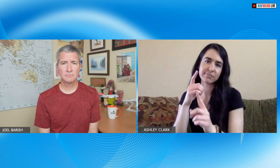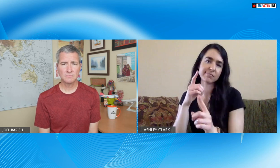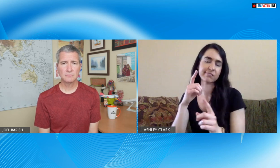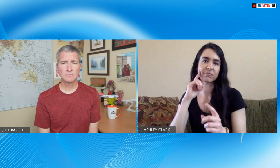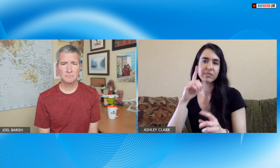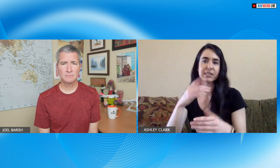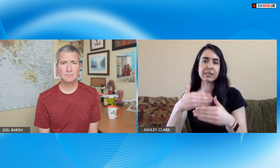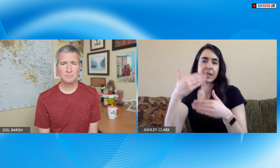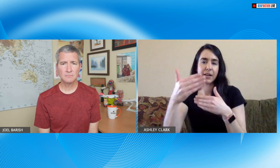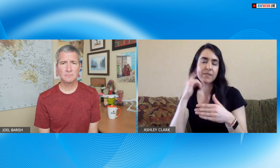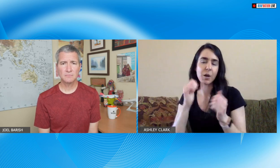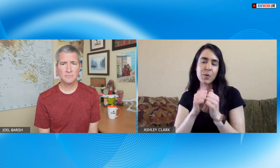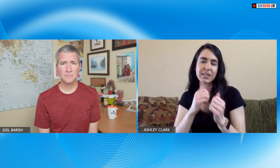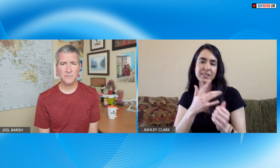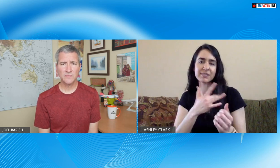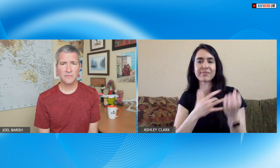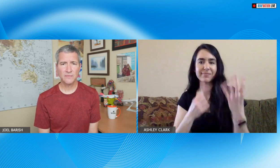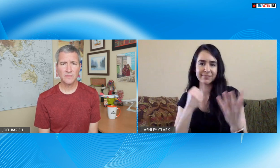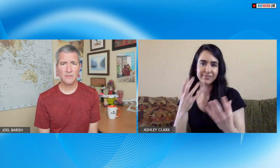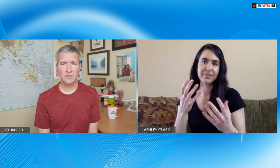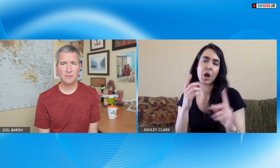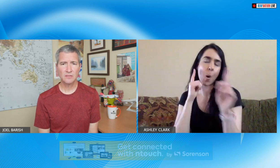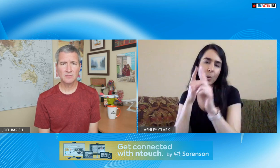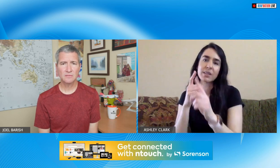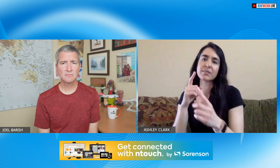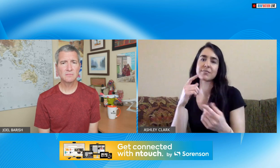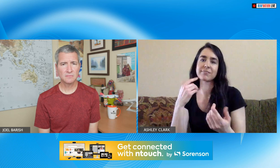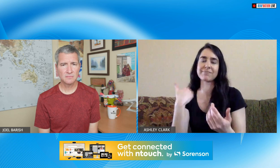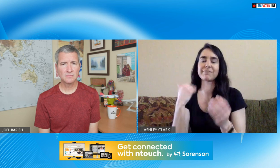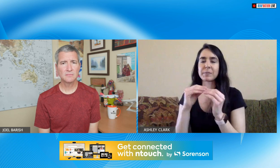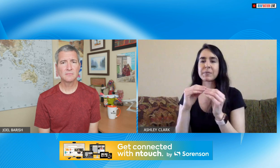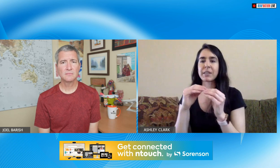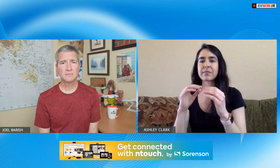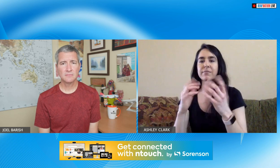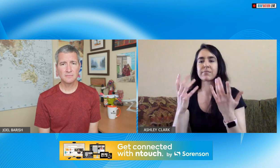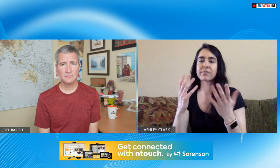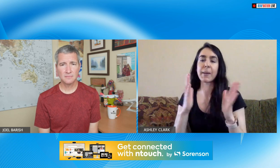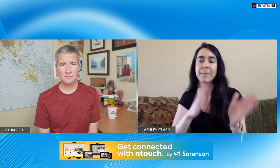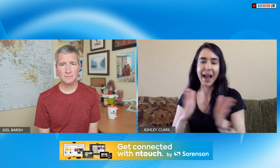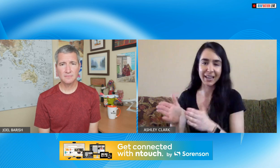more confidence in learning their basics and so that's my goal with sign with